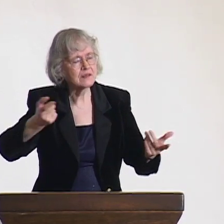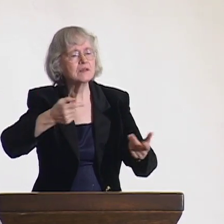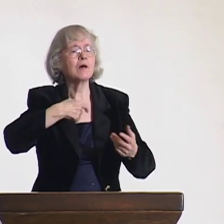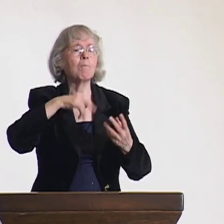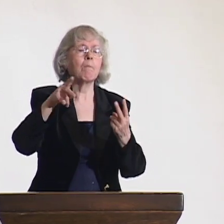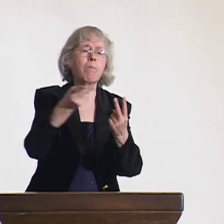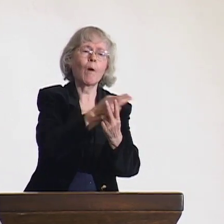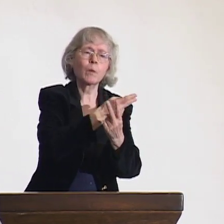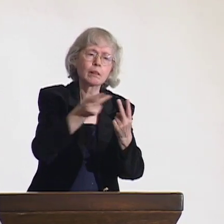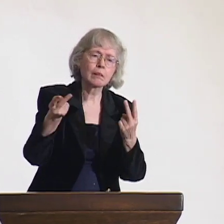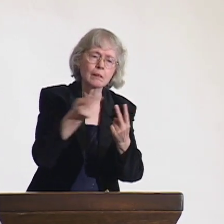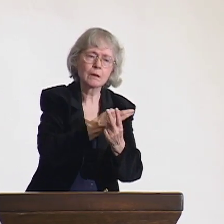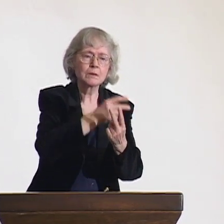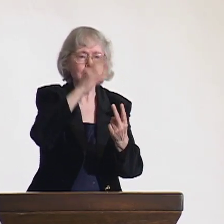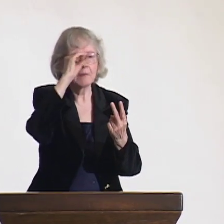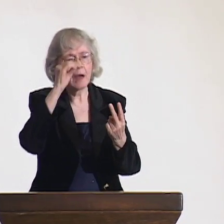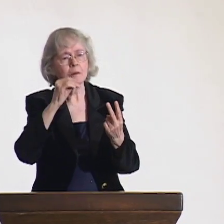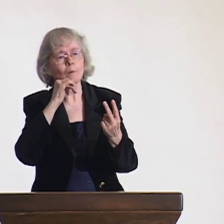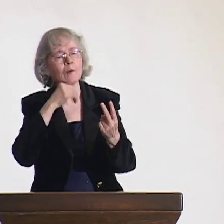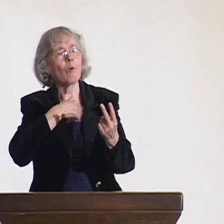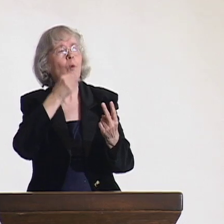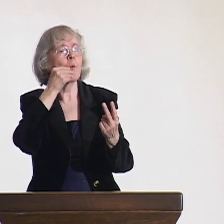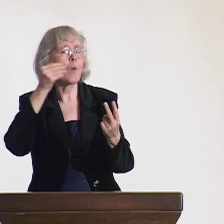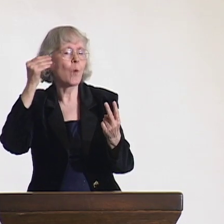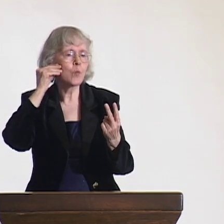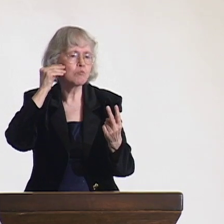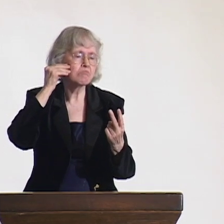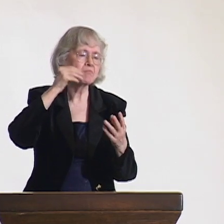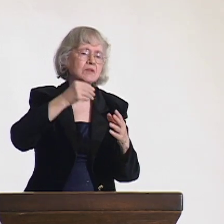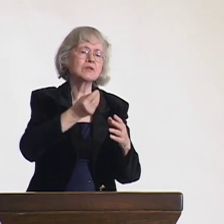and that women could work and be at home...